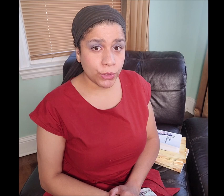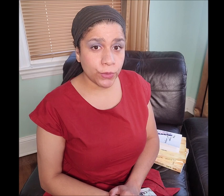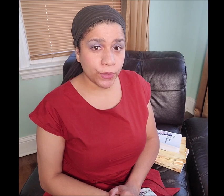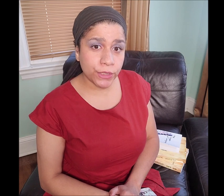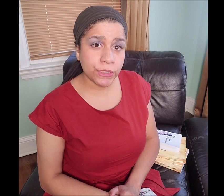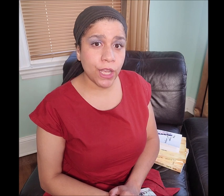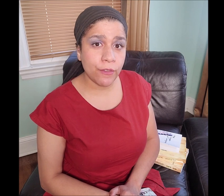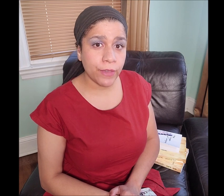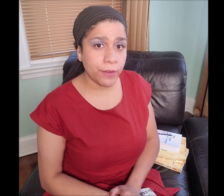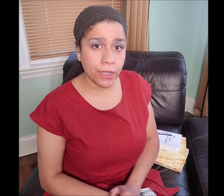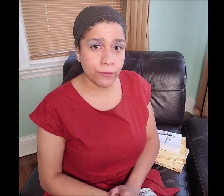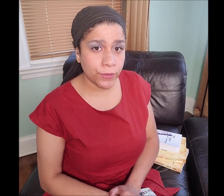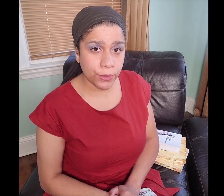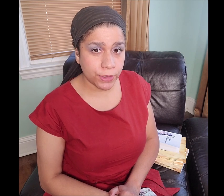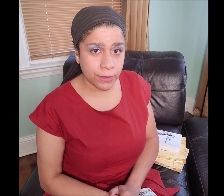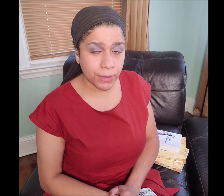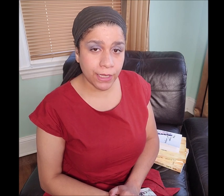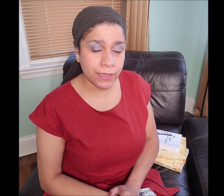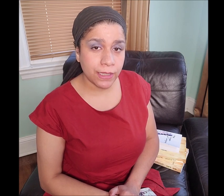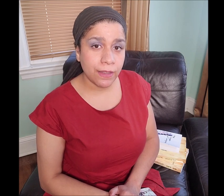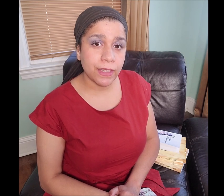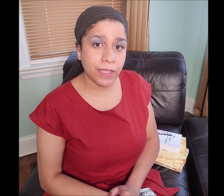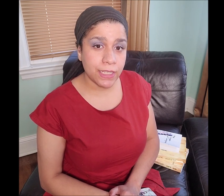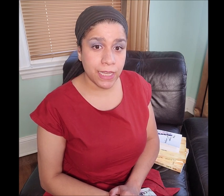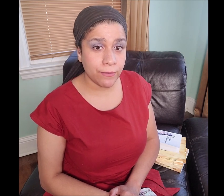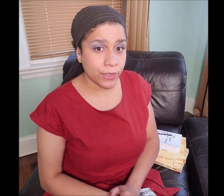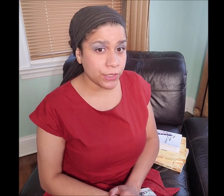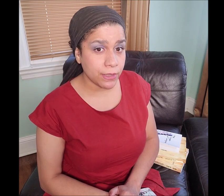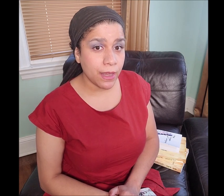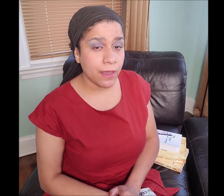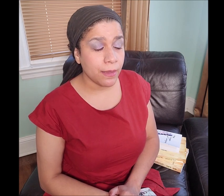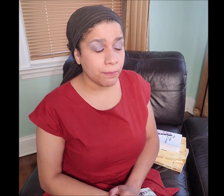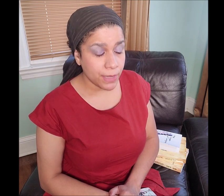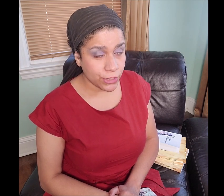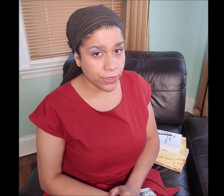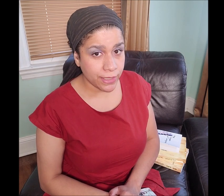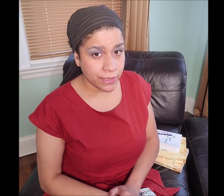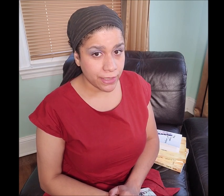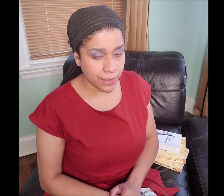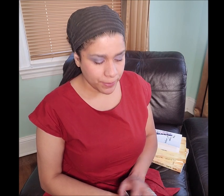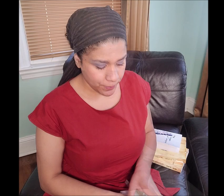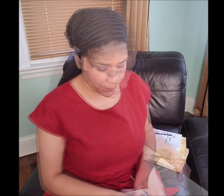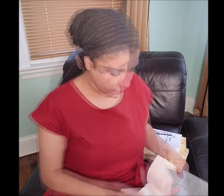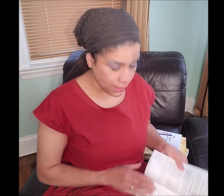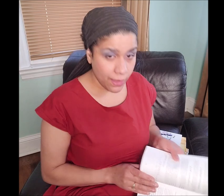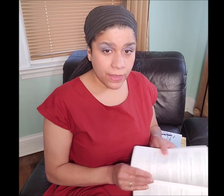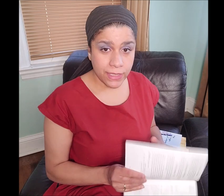Those two verses are very confusing because the King James version mistranslated it.